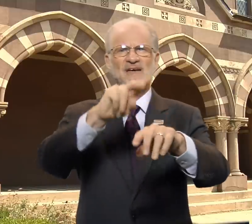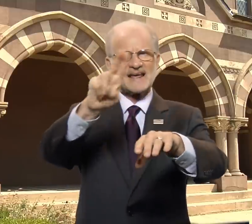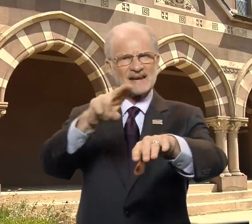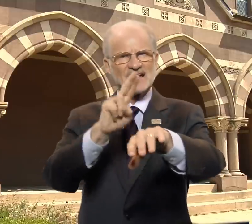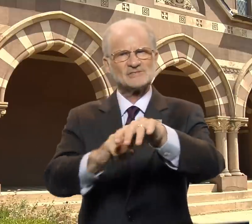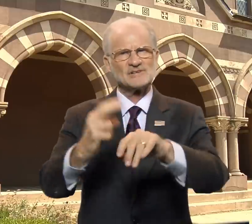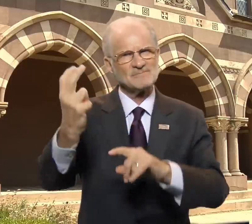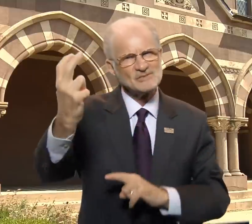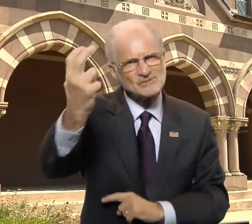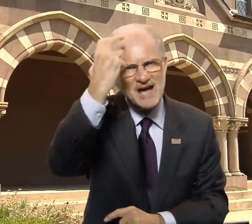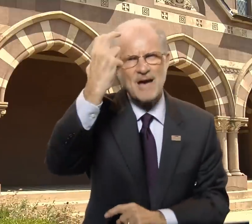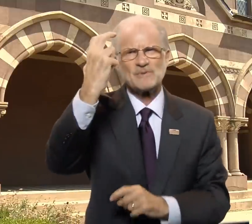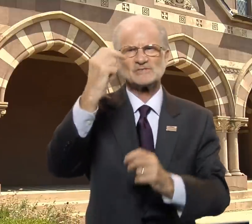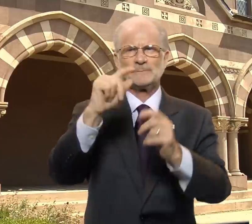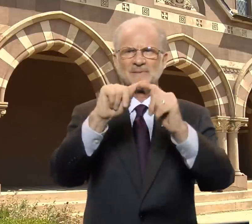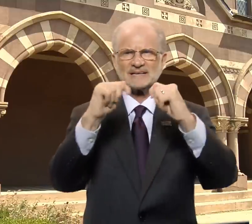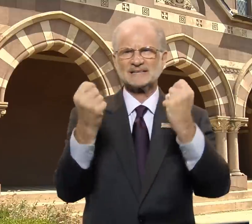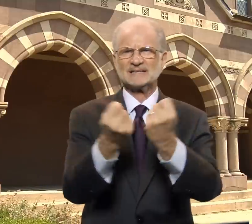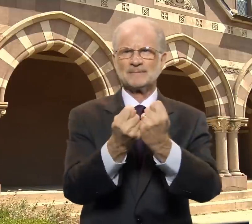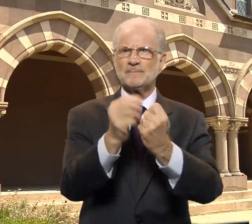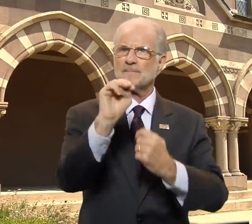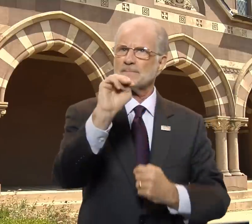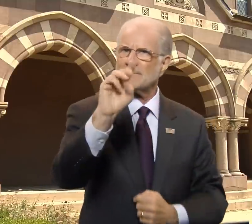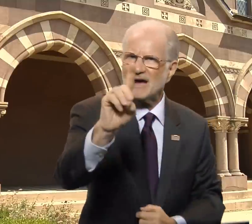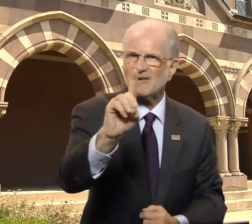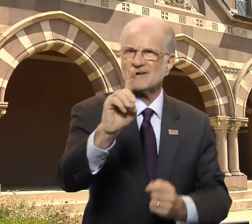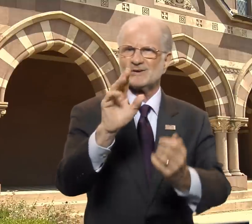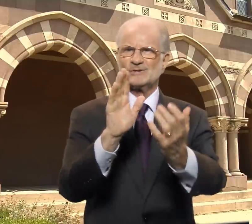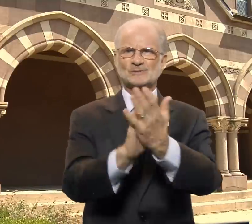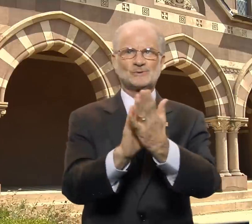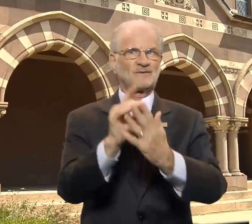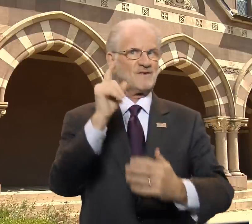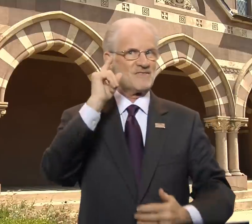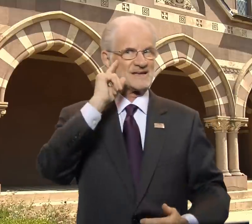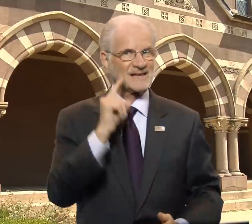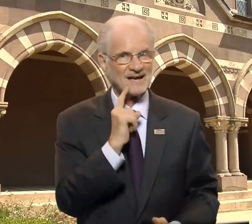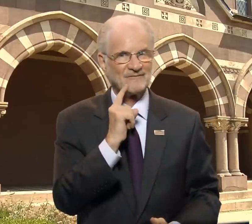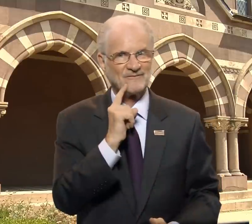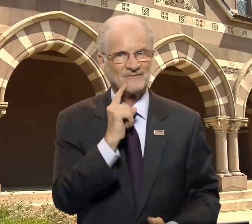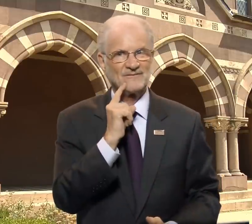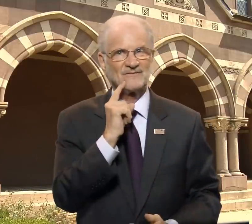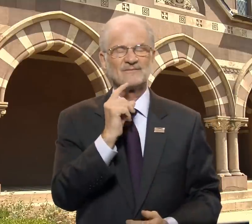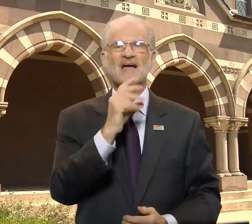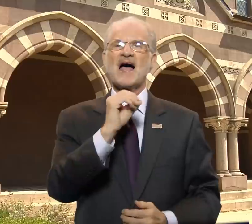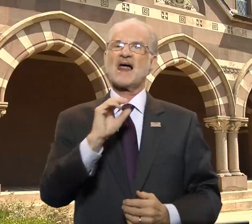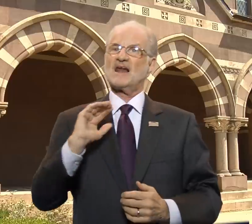Congratulations to the National Championship Team, Maryland School for the Deaf!